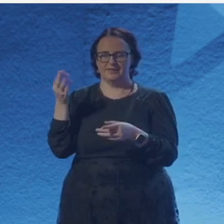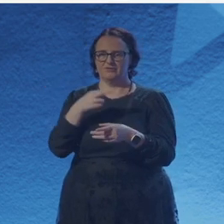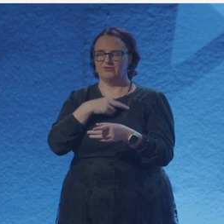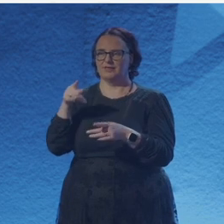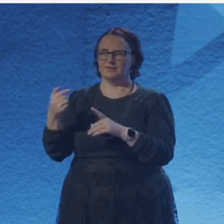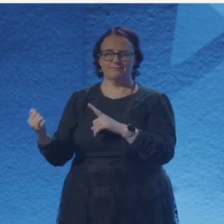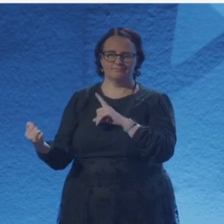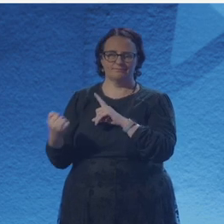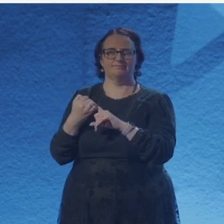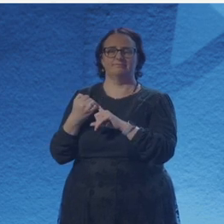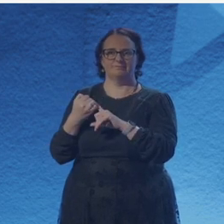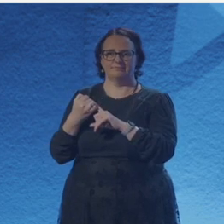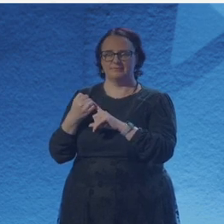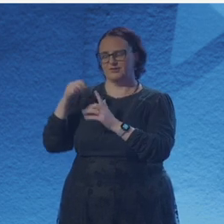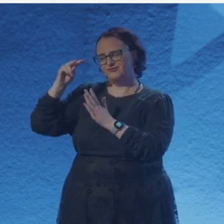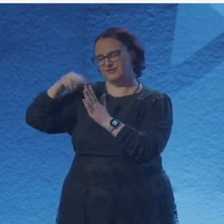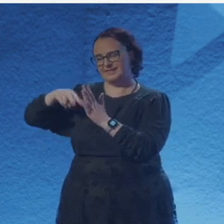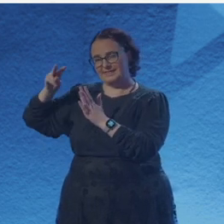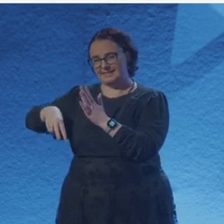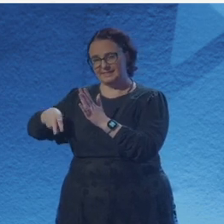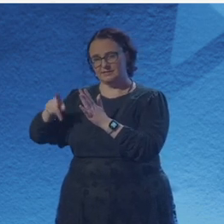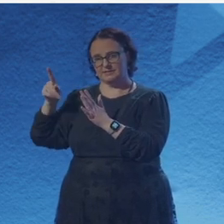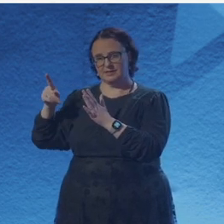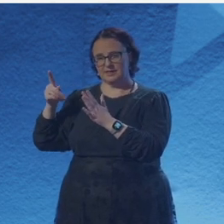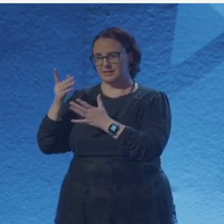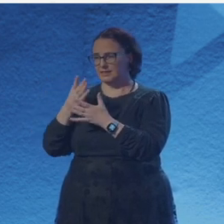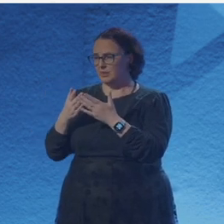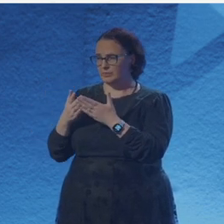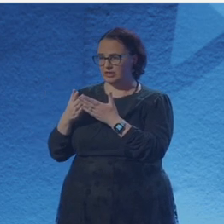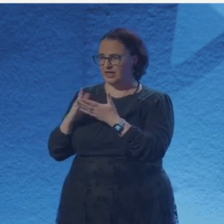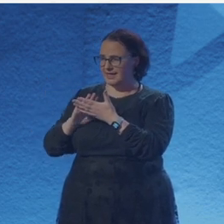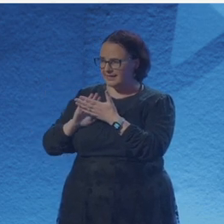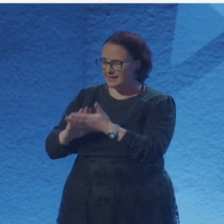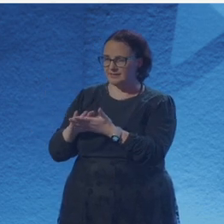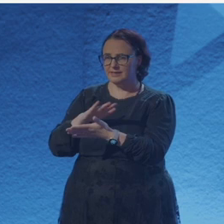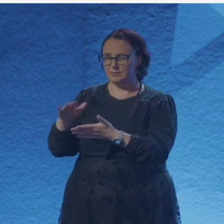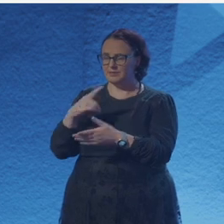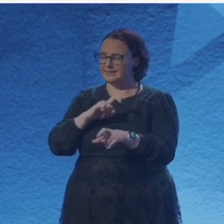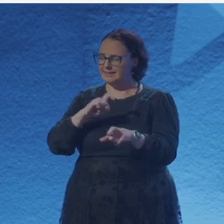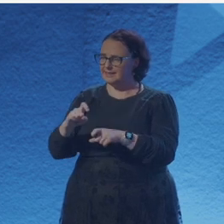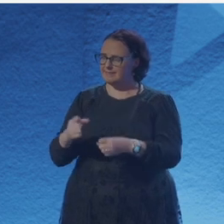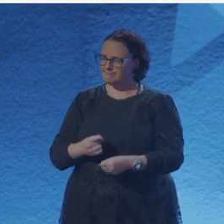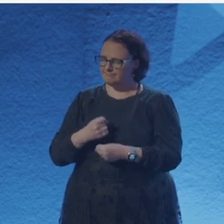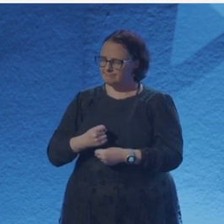broken the mold and done something that is outside of the kind of preconceived gender norms.